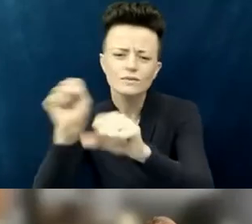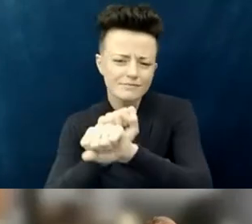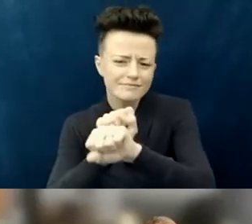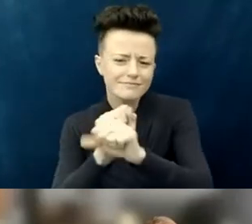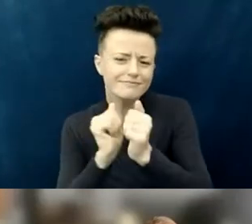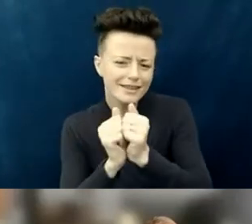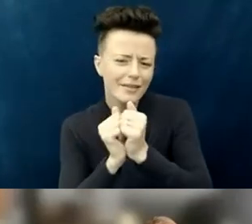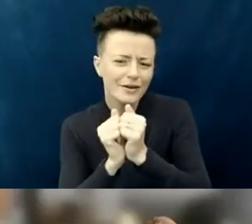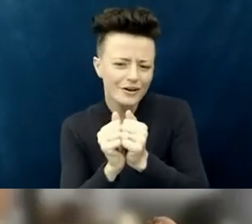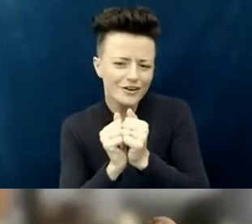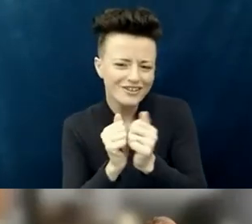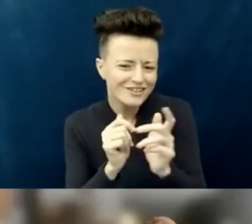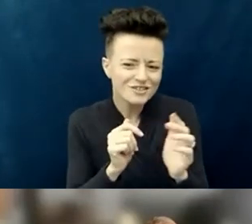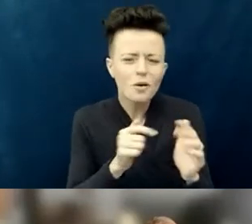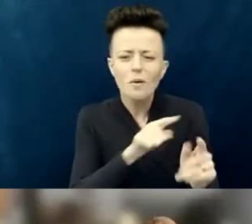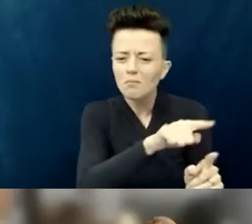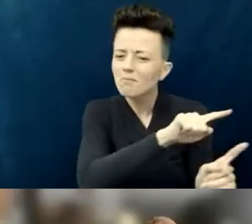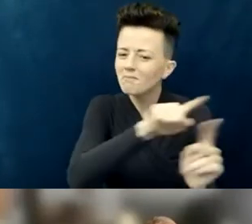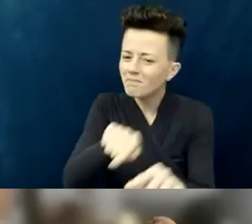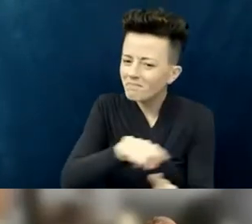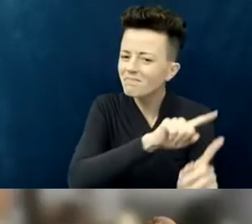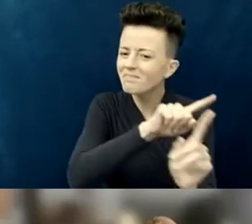I went and spoke to the mom; and I said,